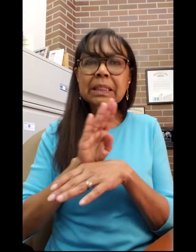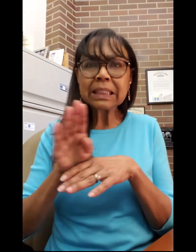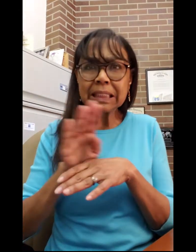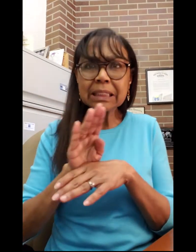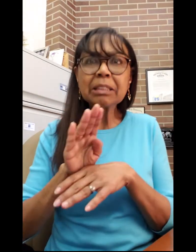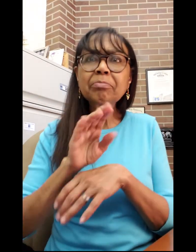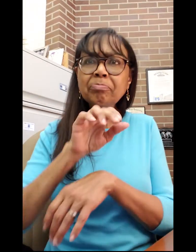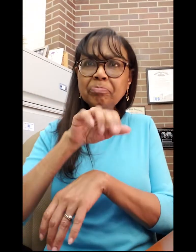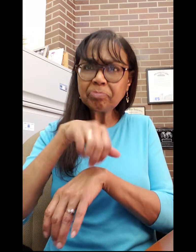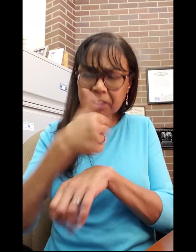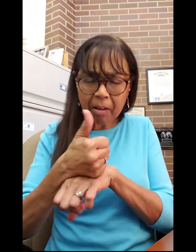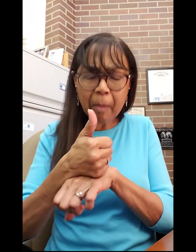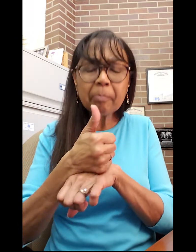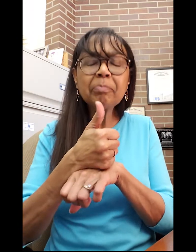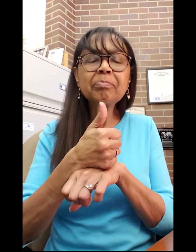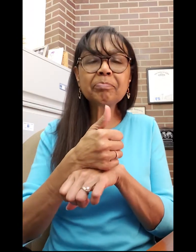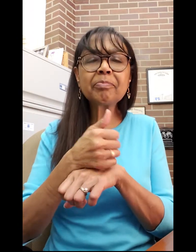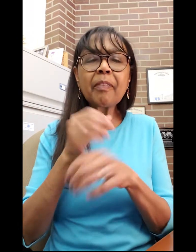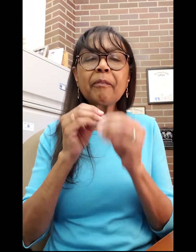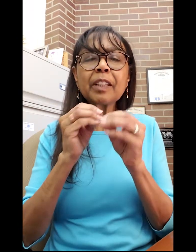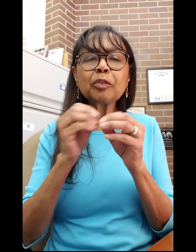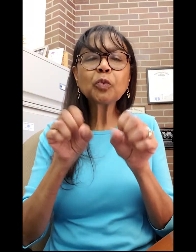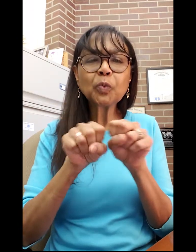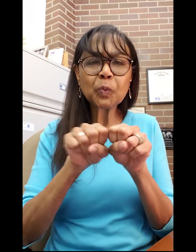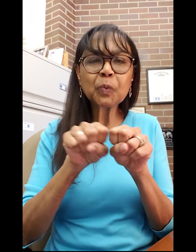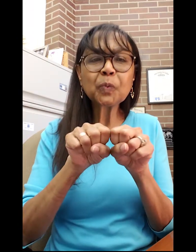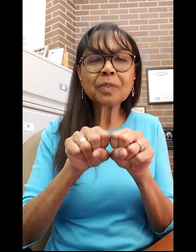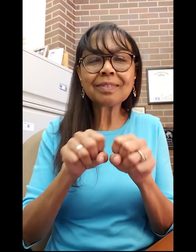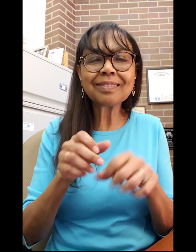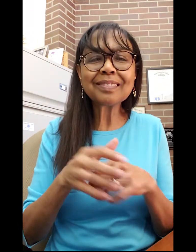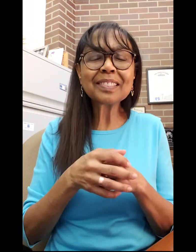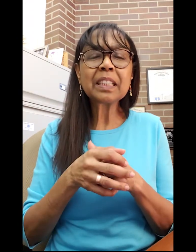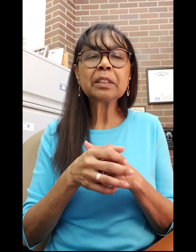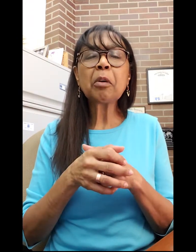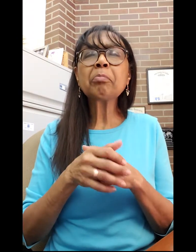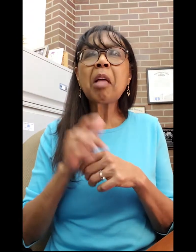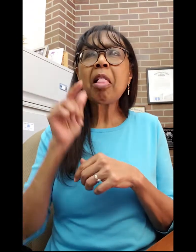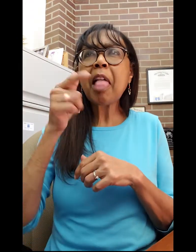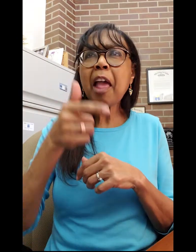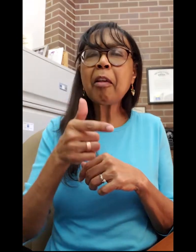When he returned home, he set up a business repairing shoes.